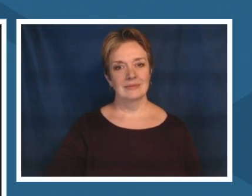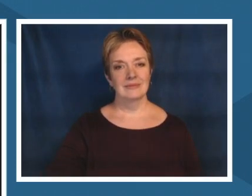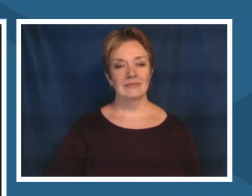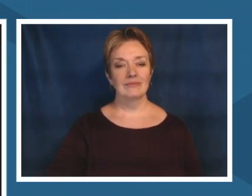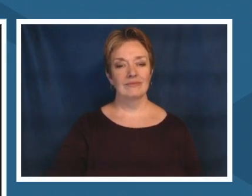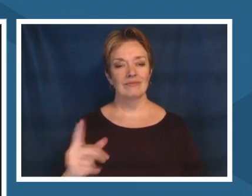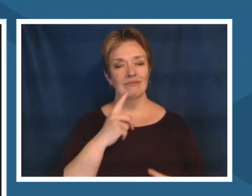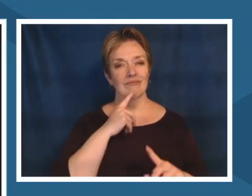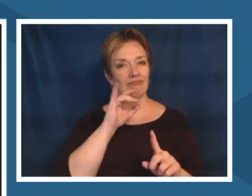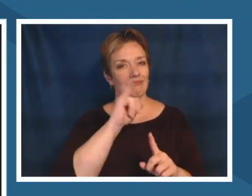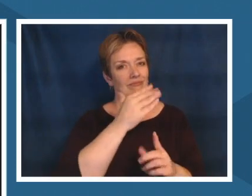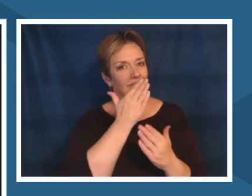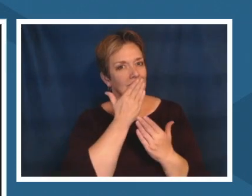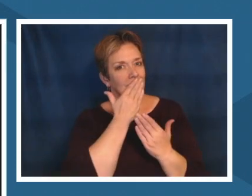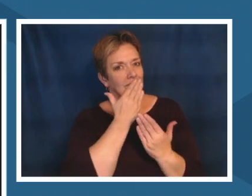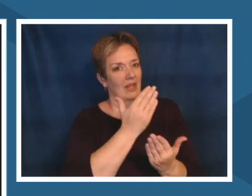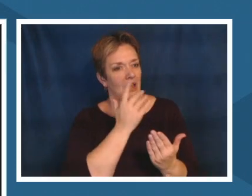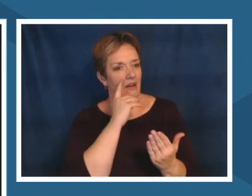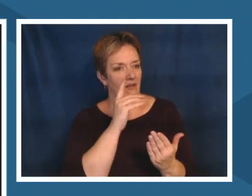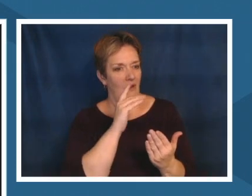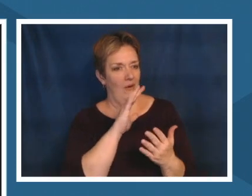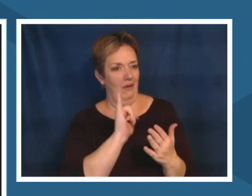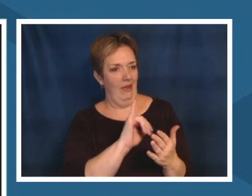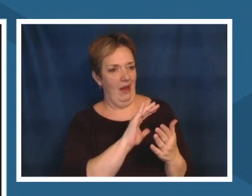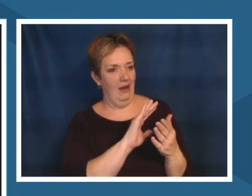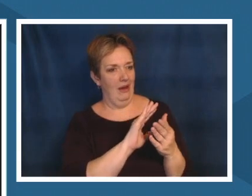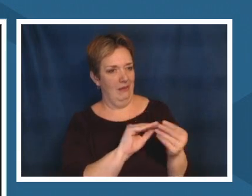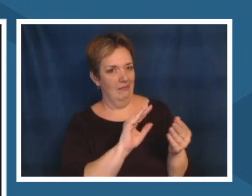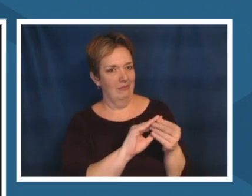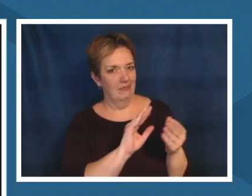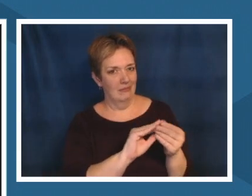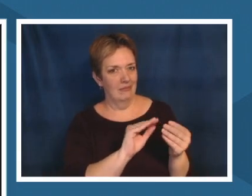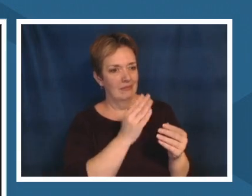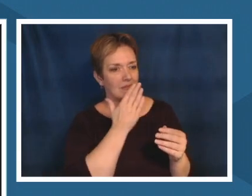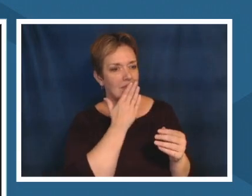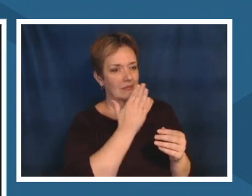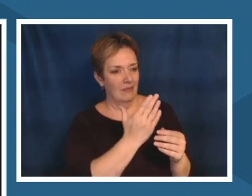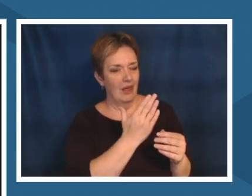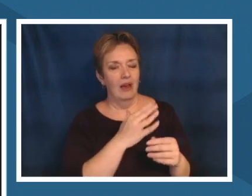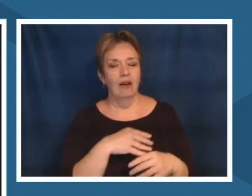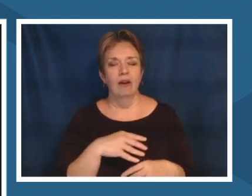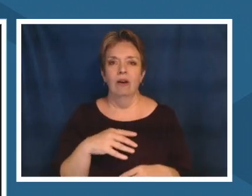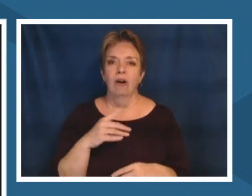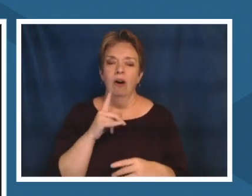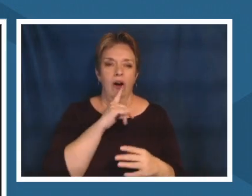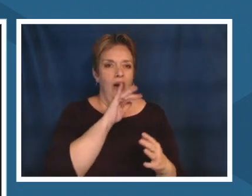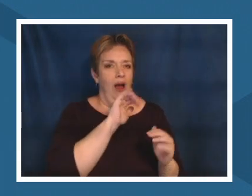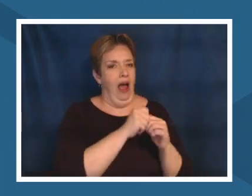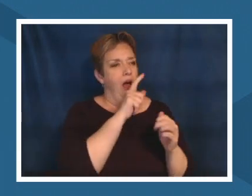raising that point because i think that is such a crucial part and for allowing